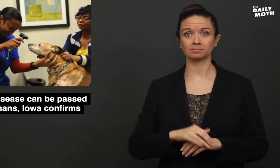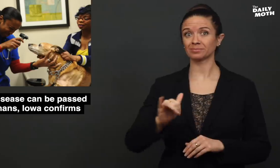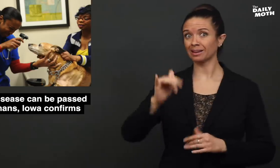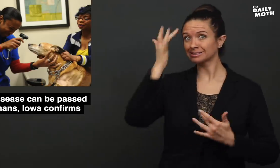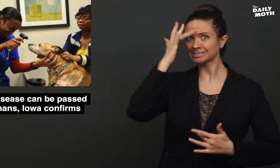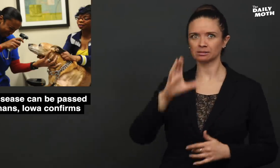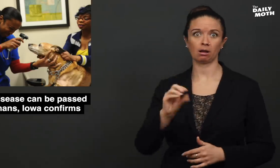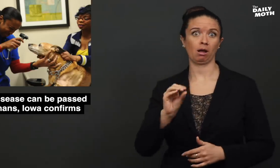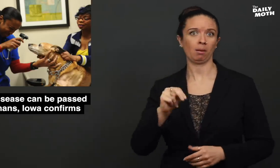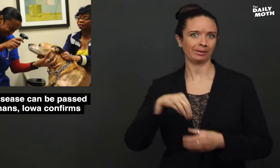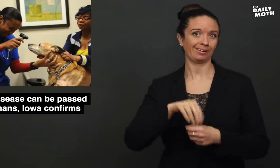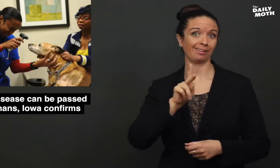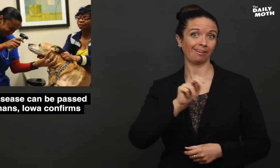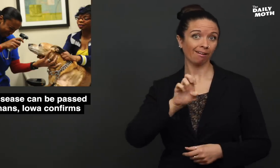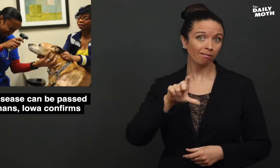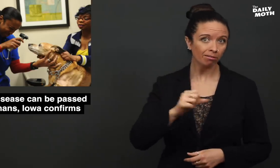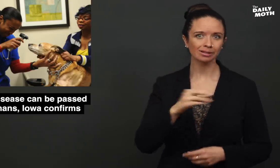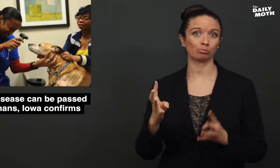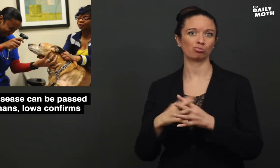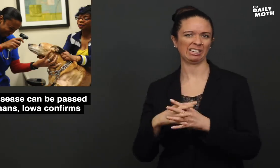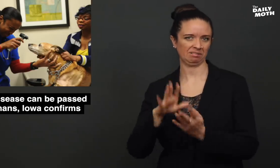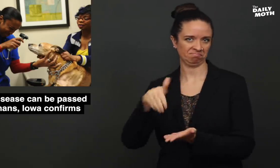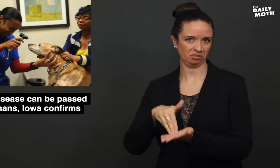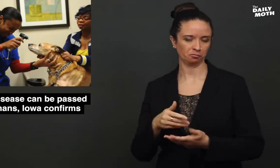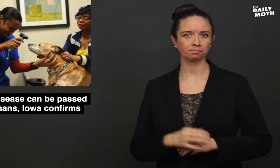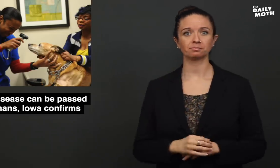This disease is common in kennels and breeding facilities.